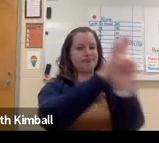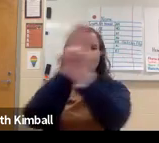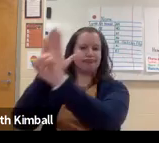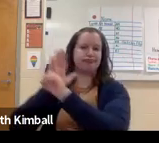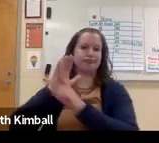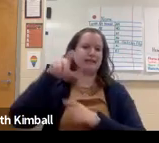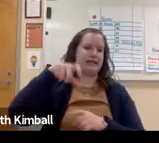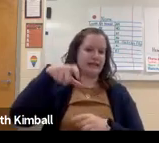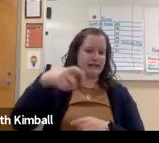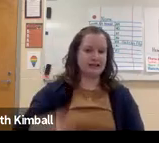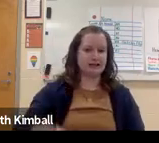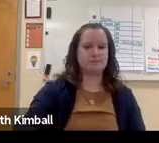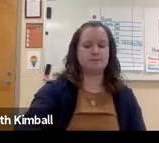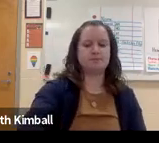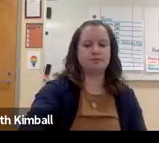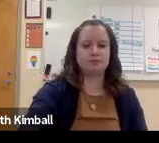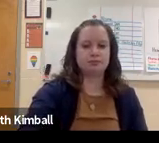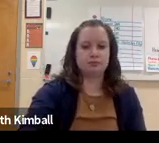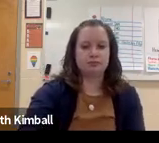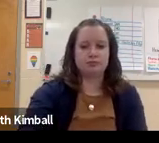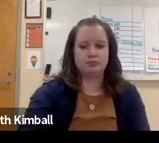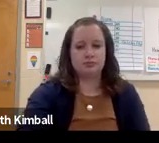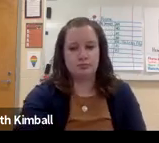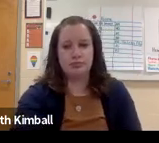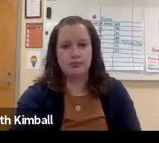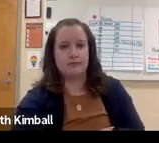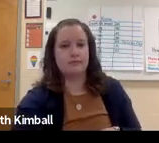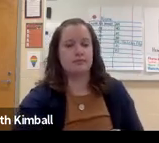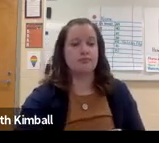Again, dependent on the particular community and their needs, they may have programs like that.